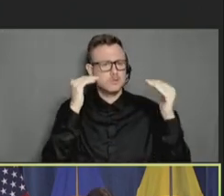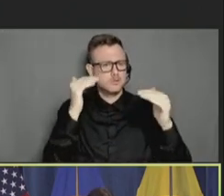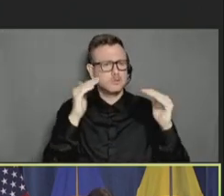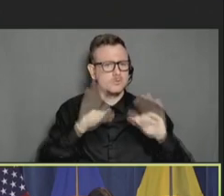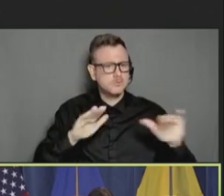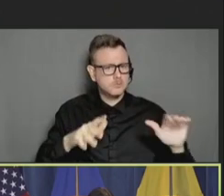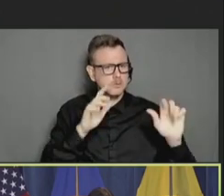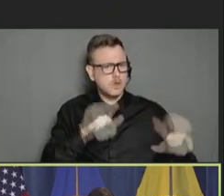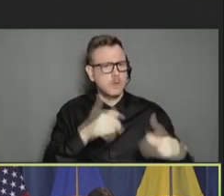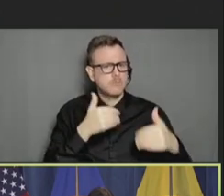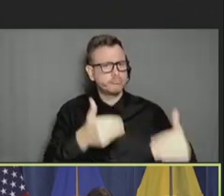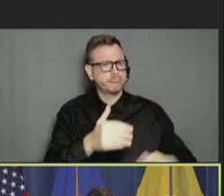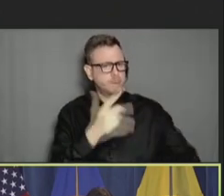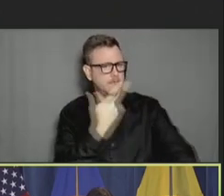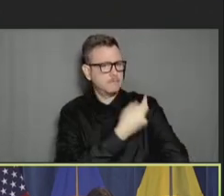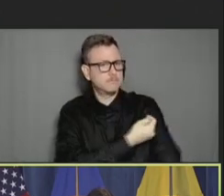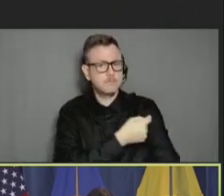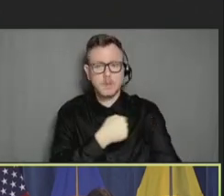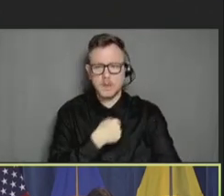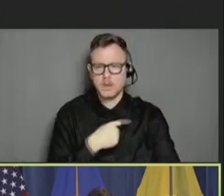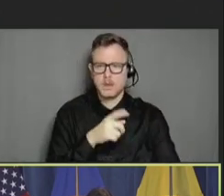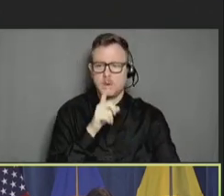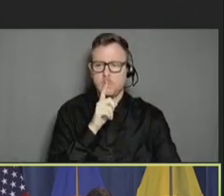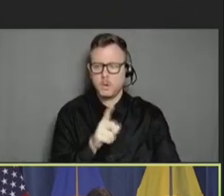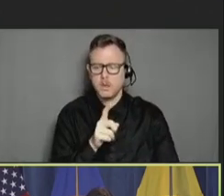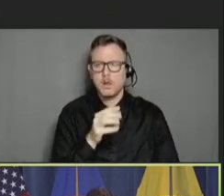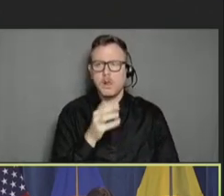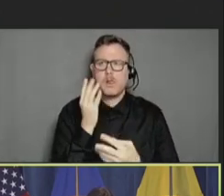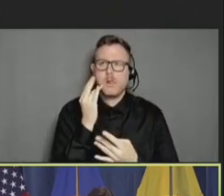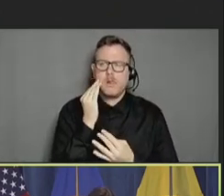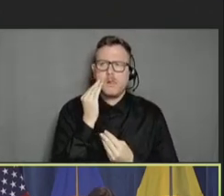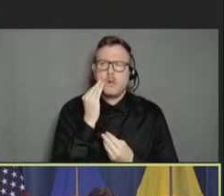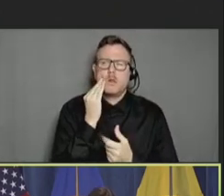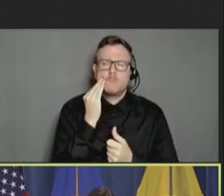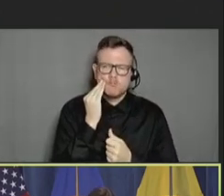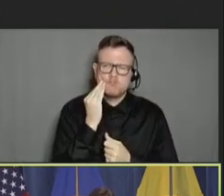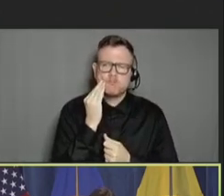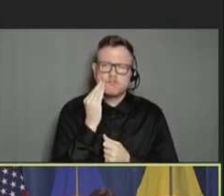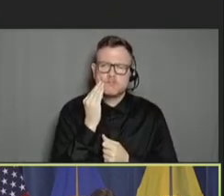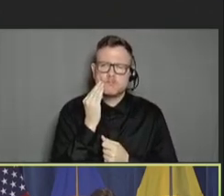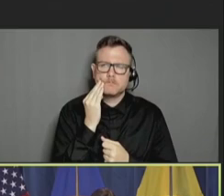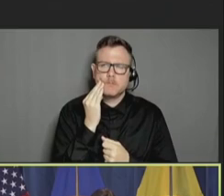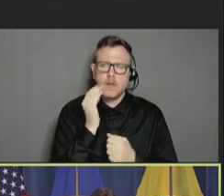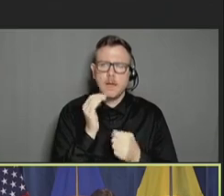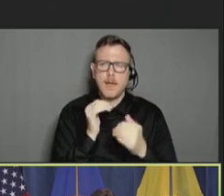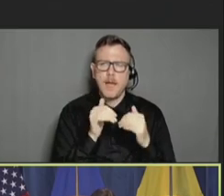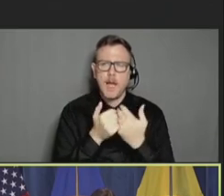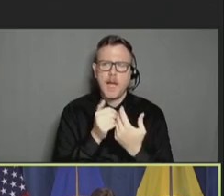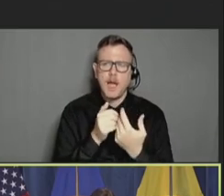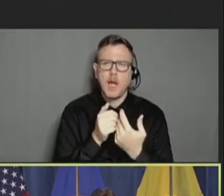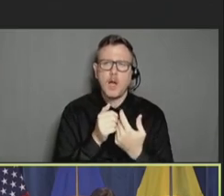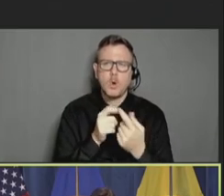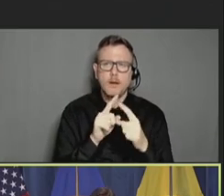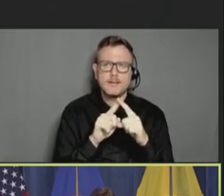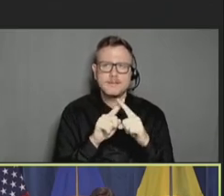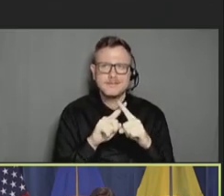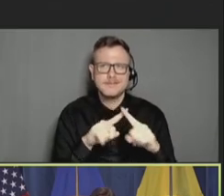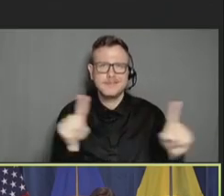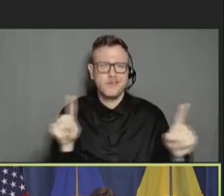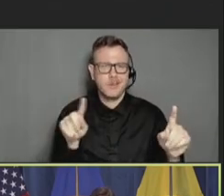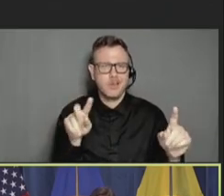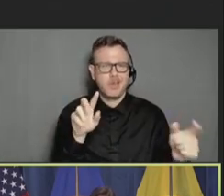And, you know, when I really think about this and how different it is to me now, you know,